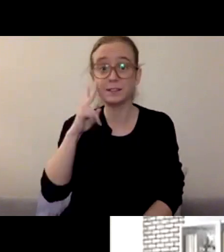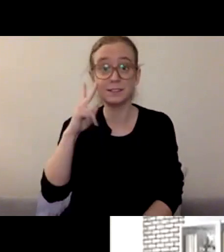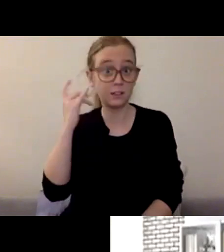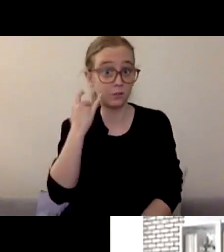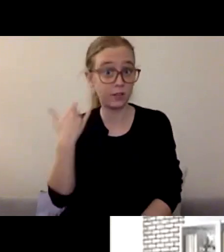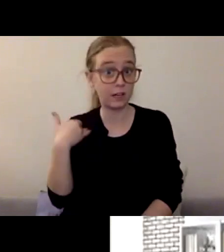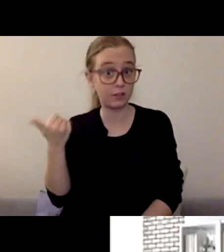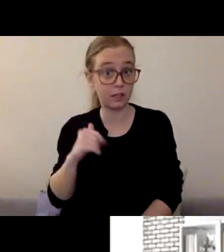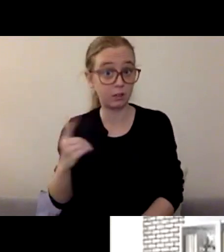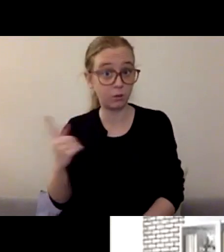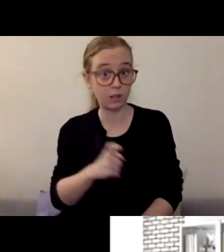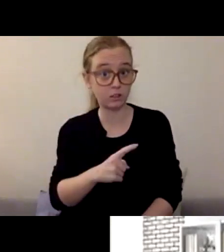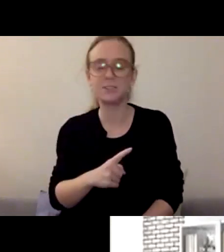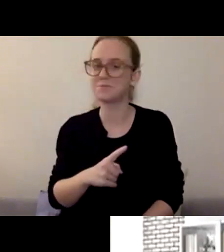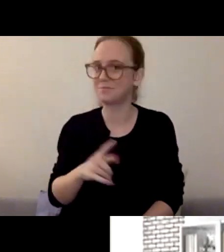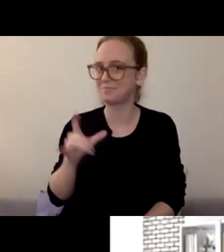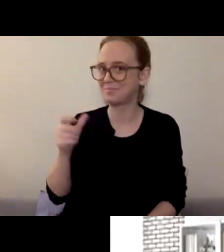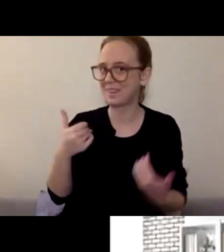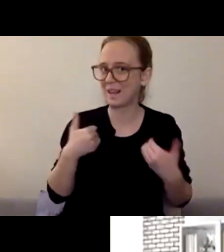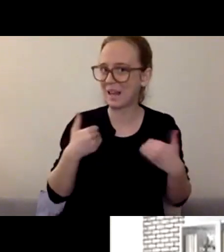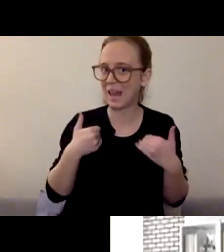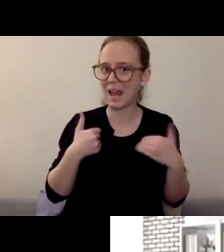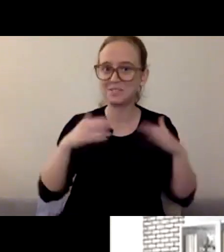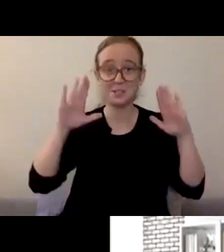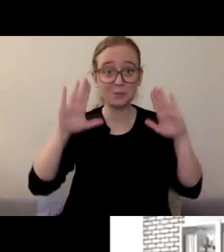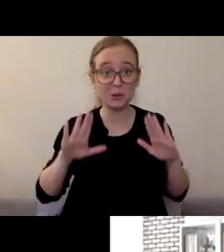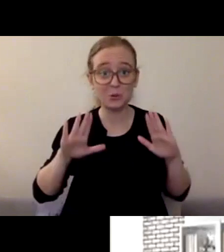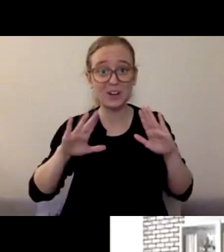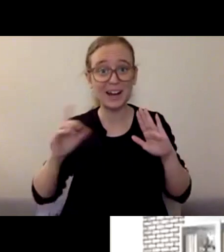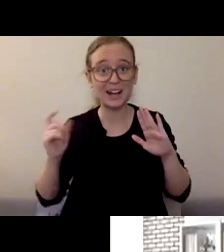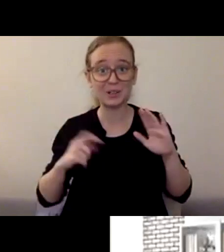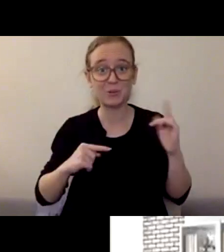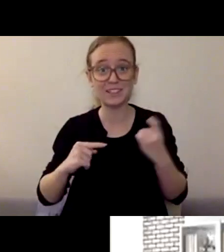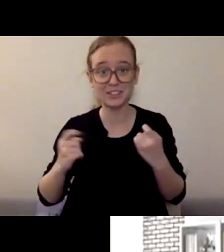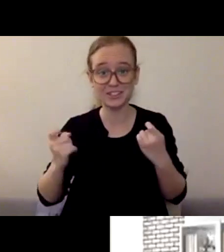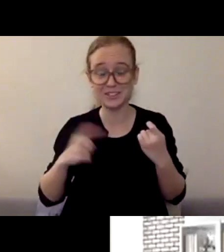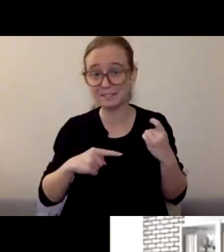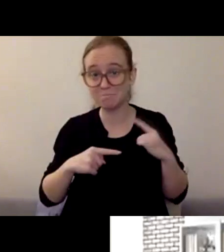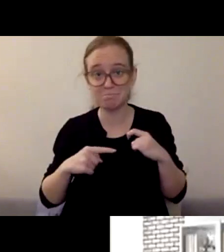We are getting some great questions from people. And I'm seeing a couple of different themes here.